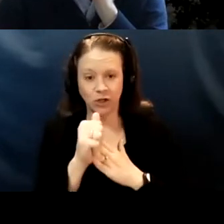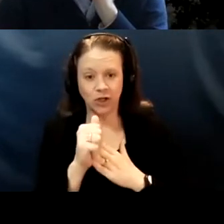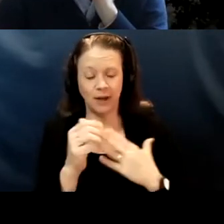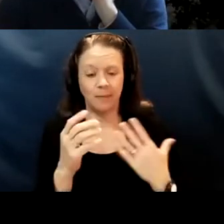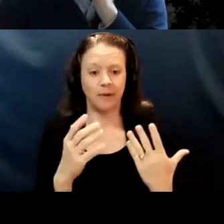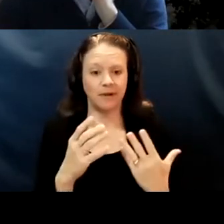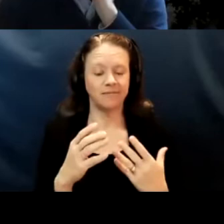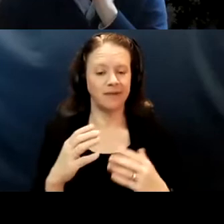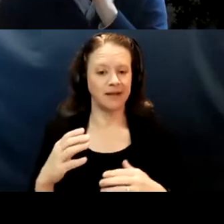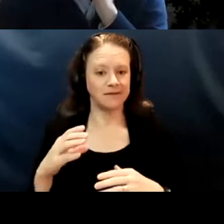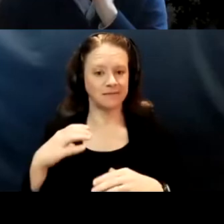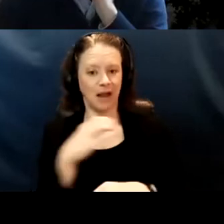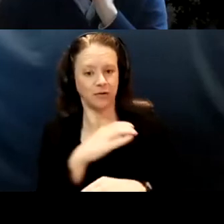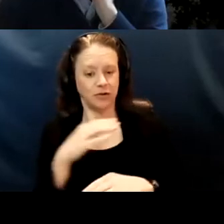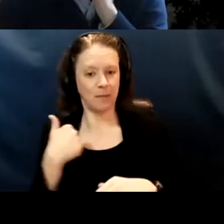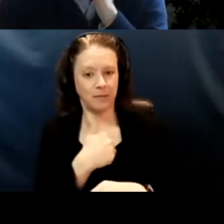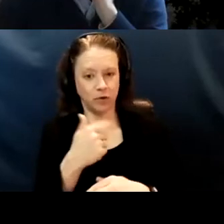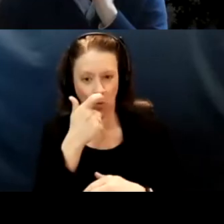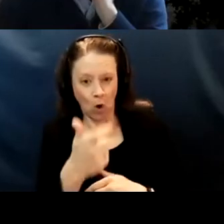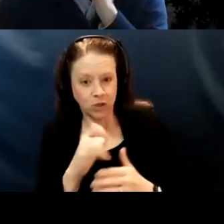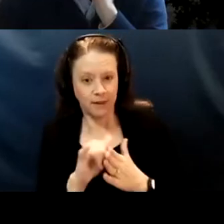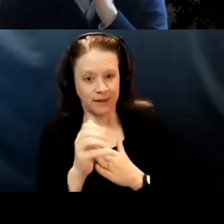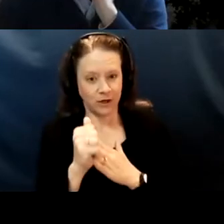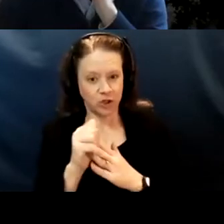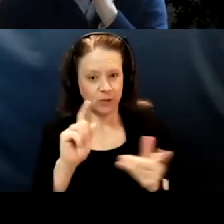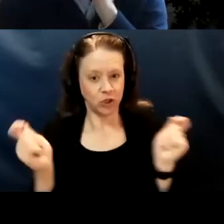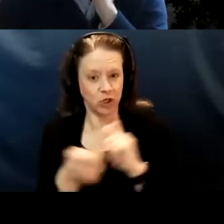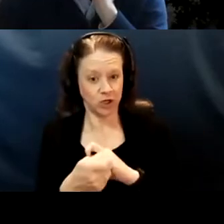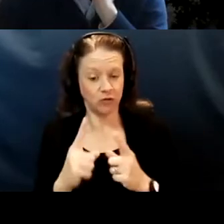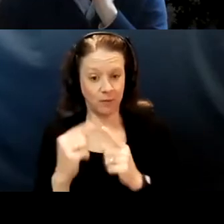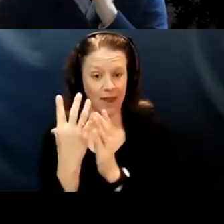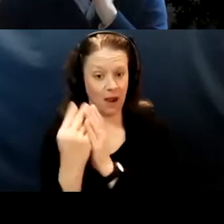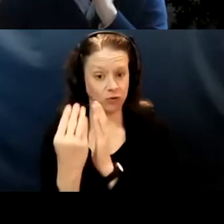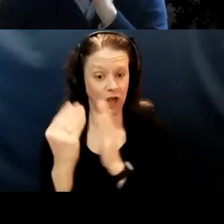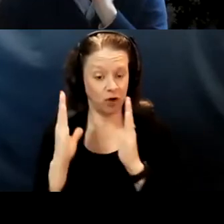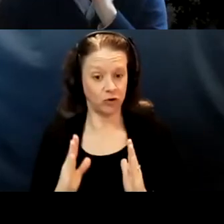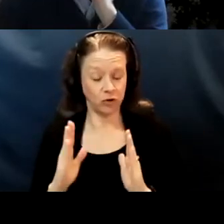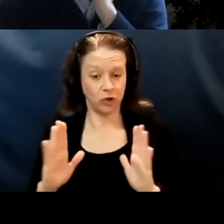watching their leadership. Change from that outsider pushing into that more insider,